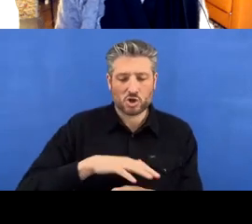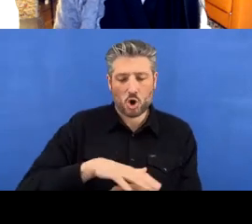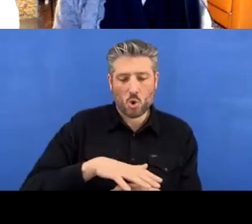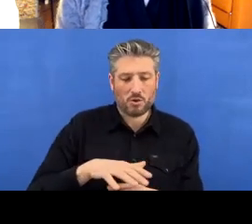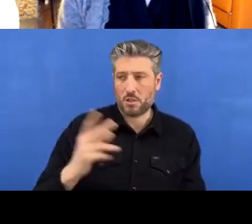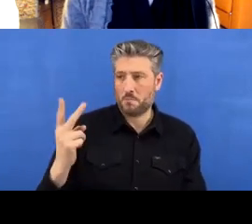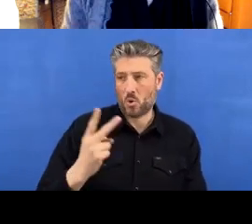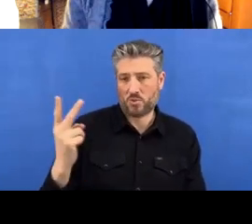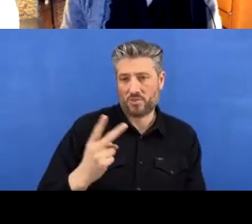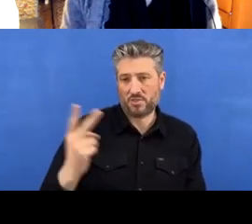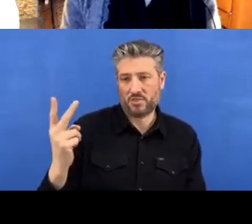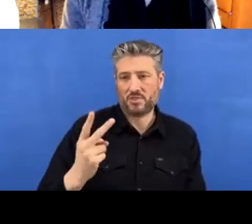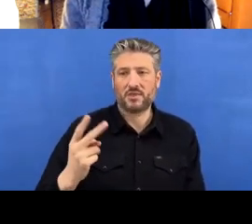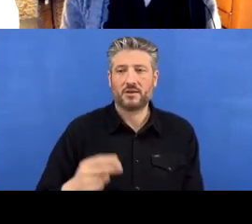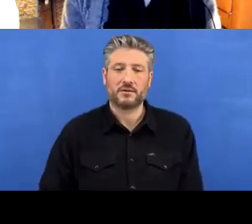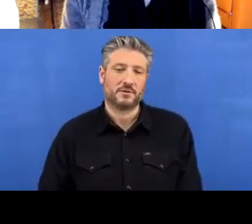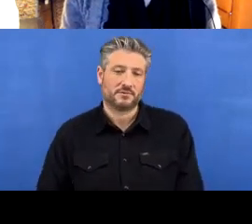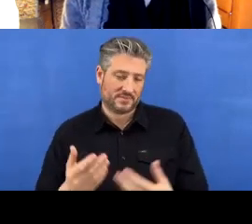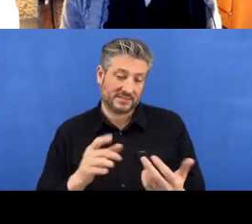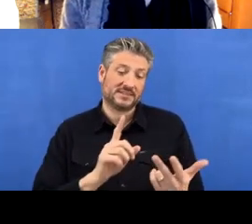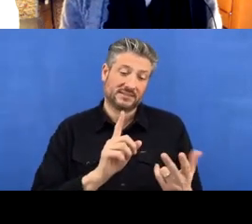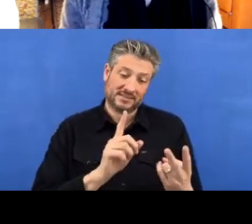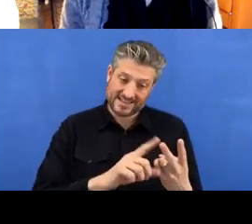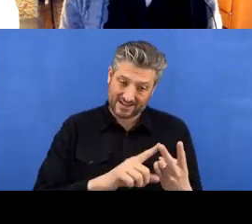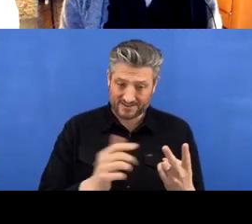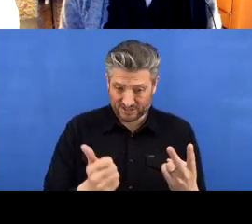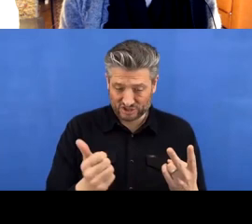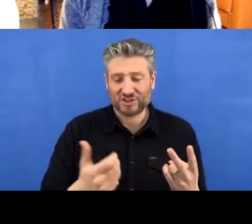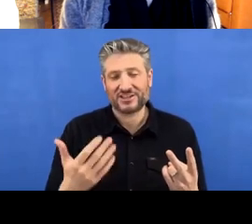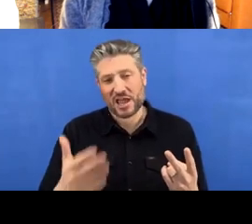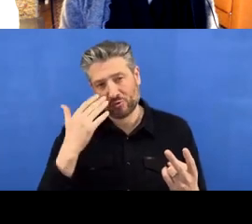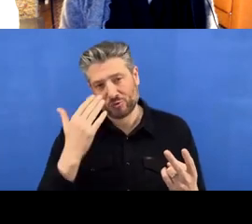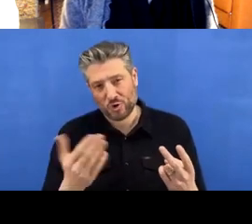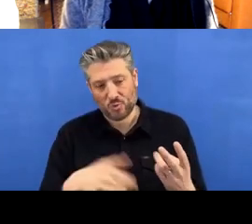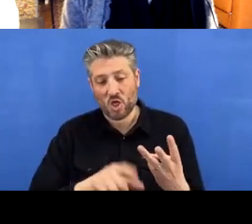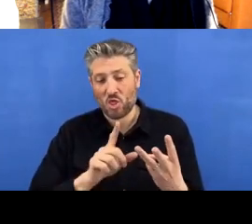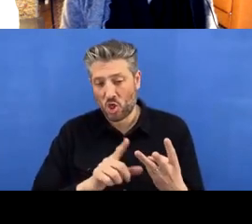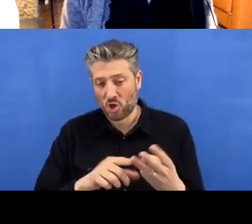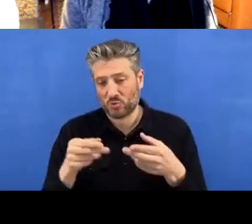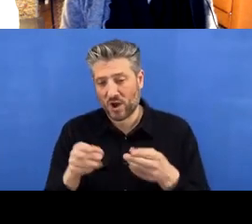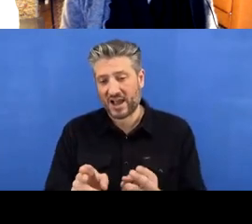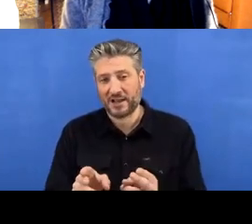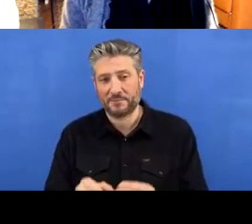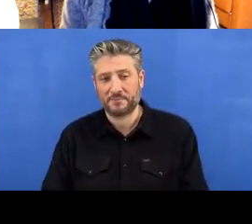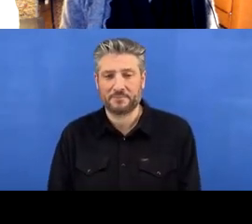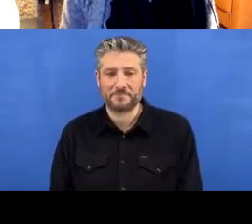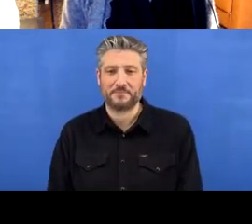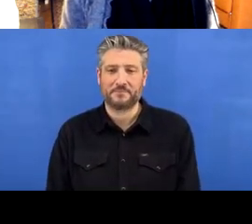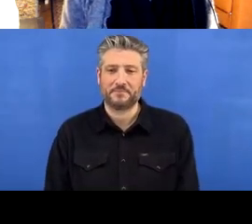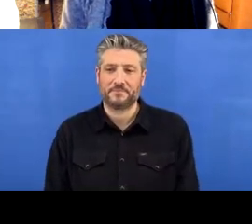And I'll just show you the third.